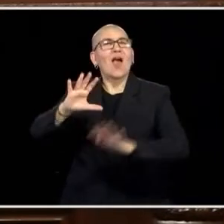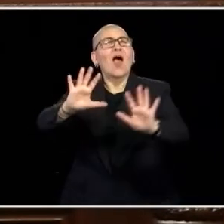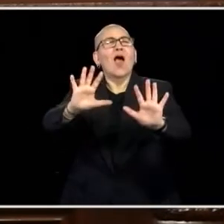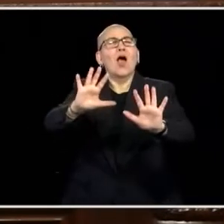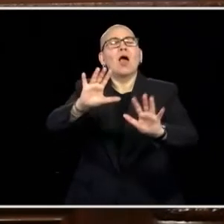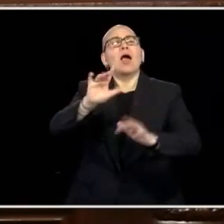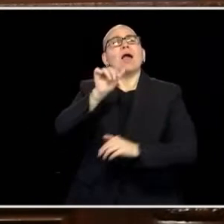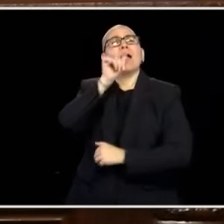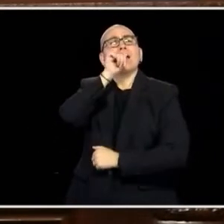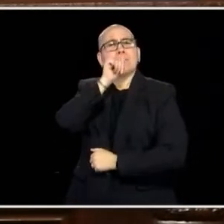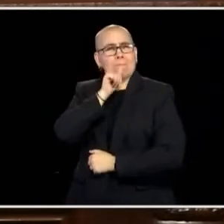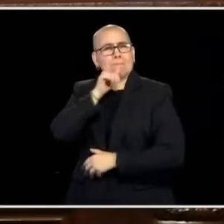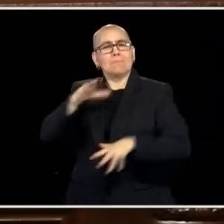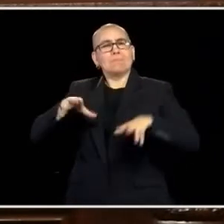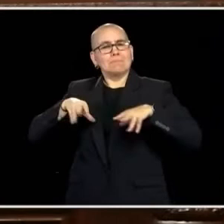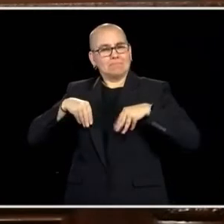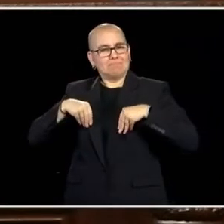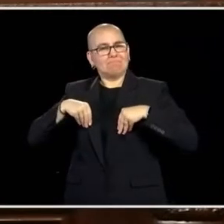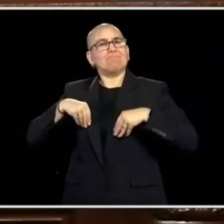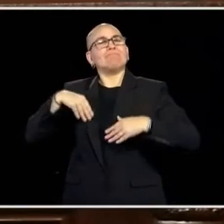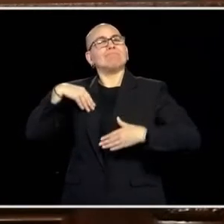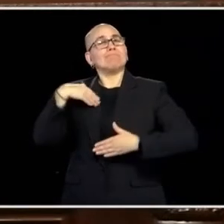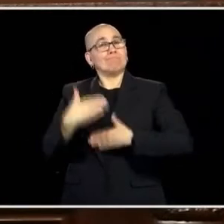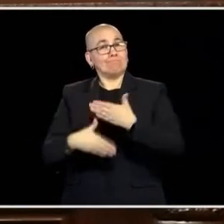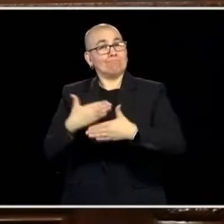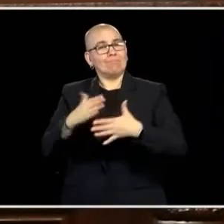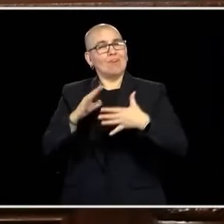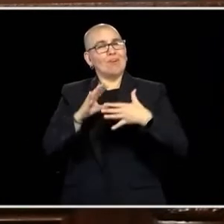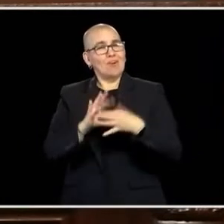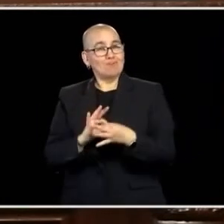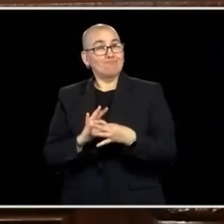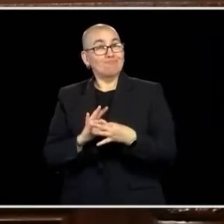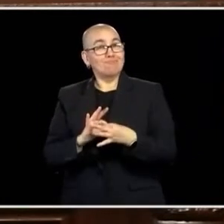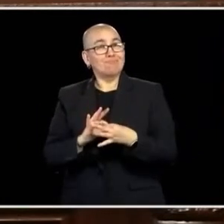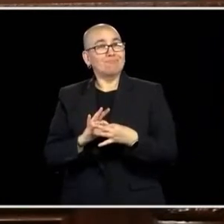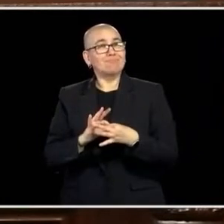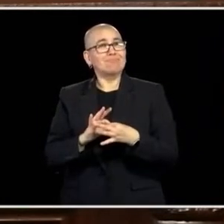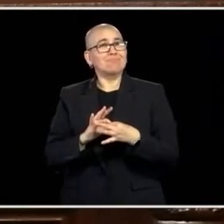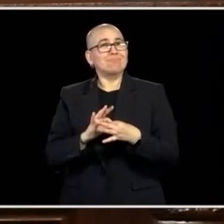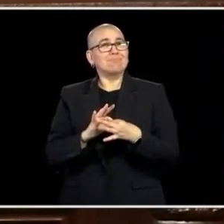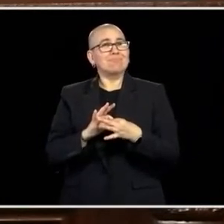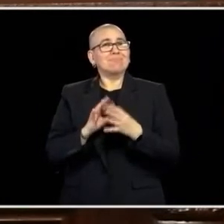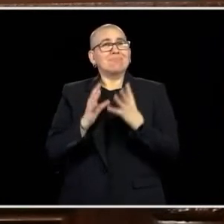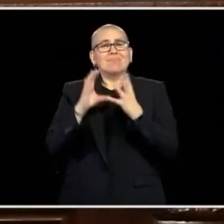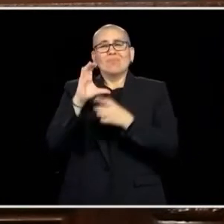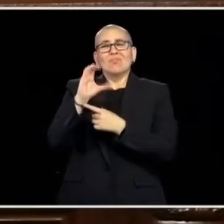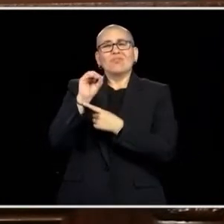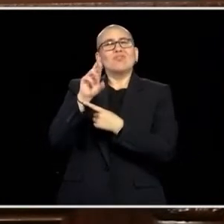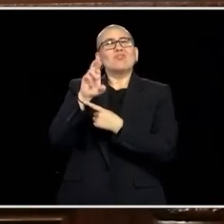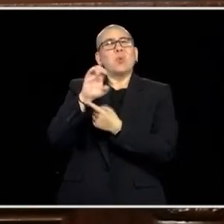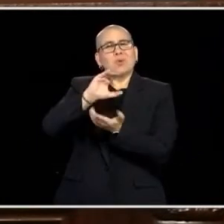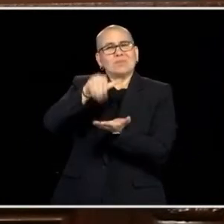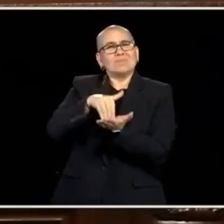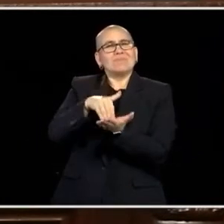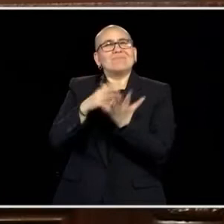THAT BECAUSE THAT MEANS WE HAVE TO COMPROMISE ON ISSUES WE DON'T THINK THAT HIGHLY HOFF BUT I'M NOT ASKING YOU TO COMPROMISE ON YOUR DEEPEST VALUES, I'M ASKING YOU TO